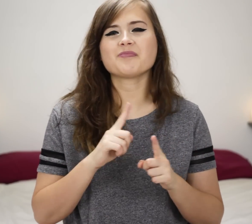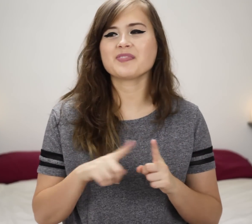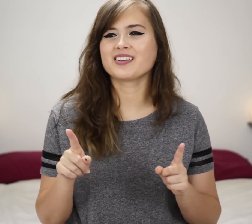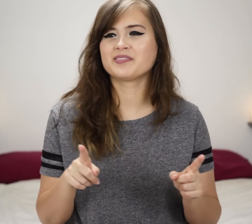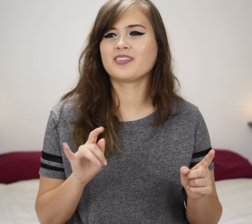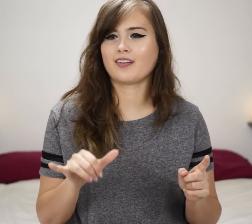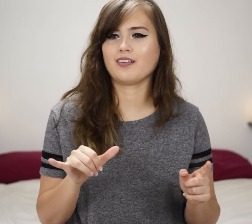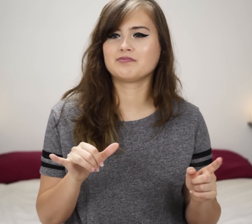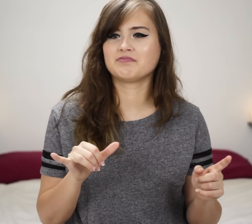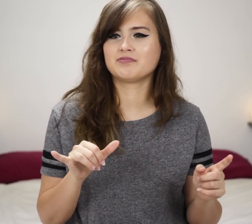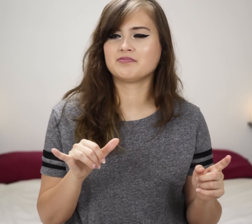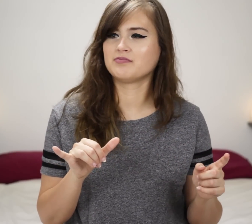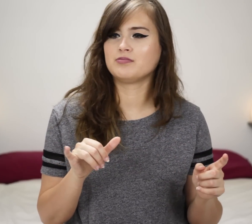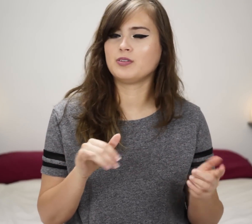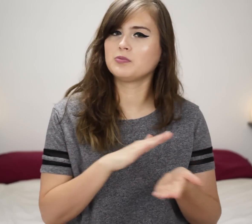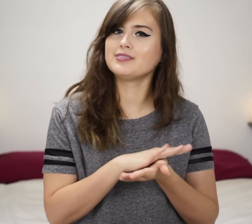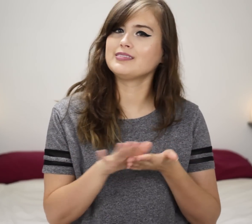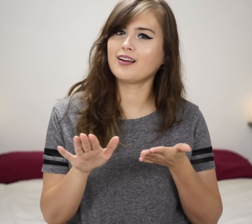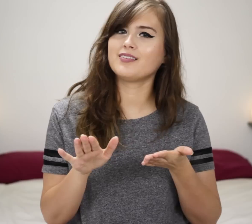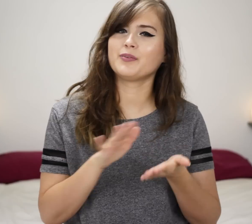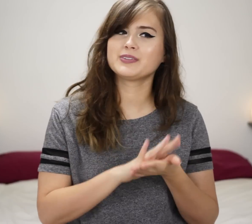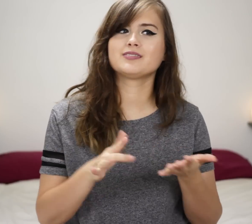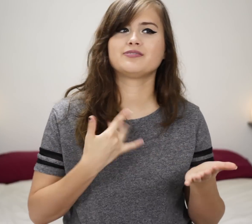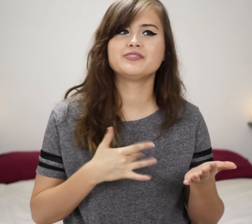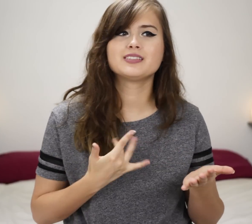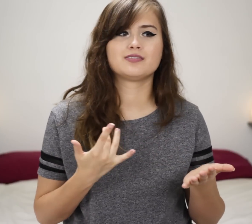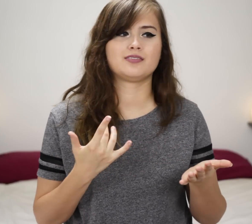But that gave a nice feeling.